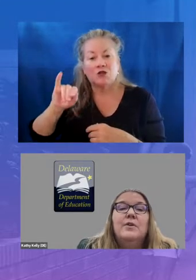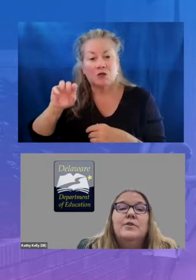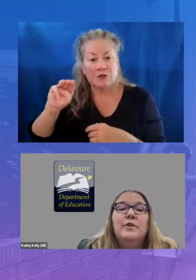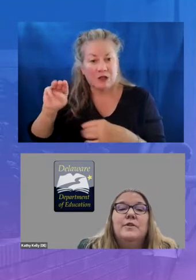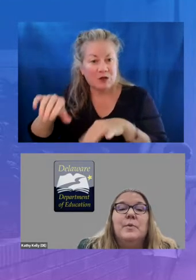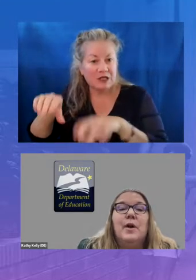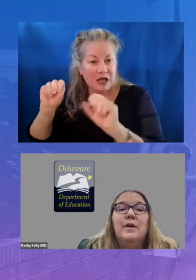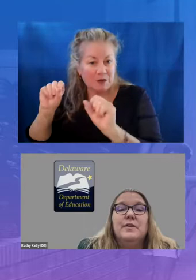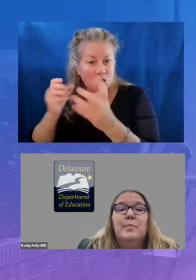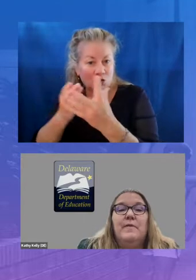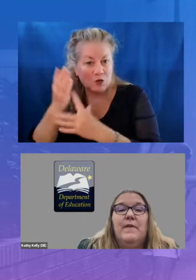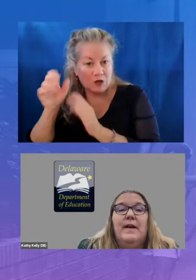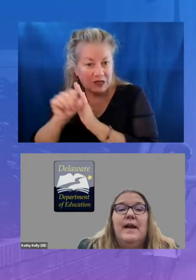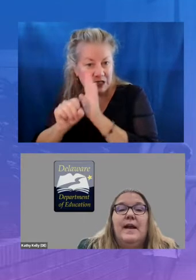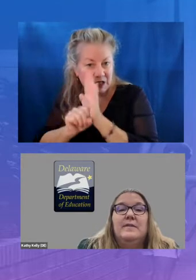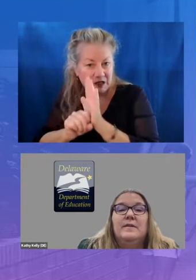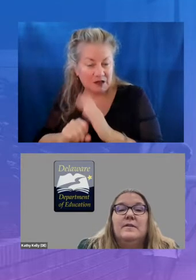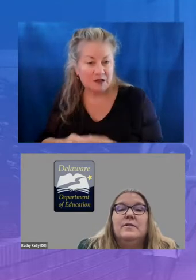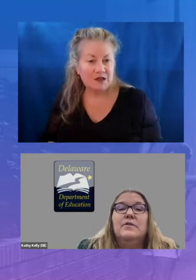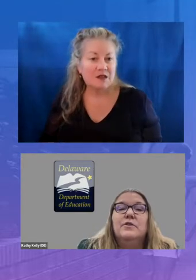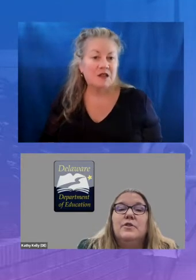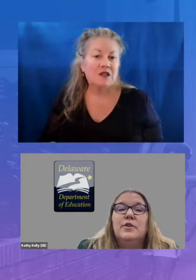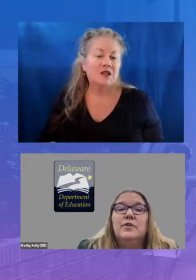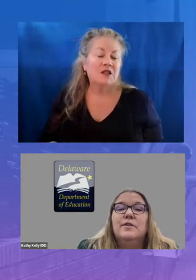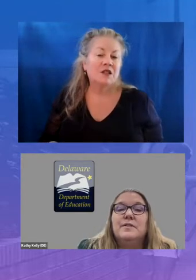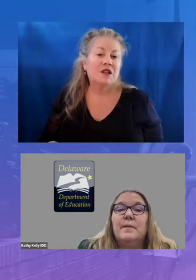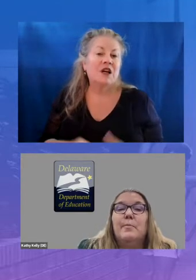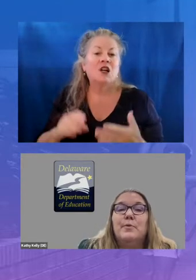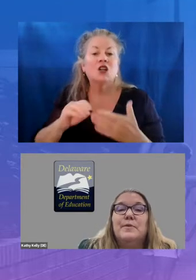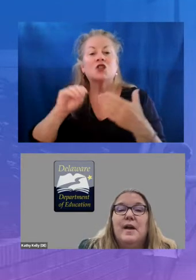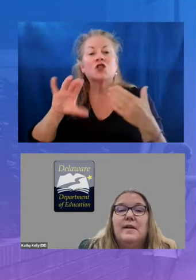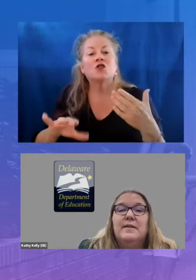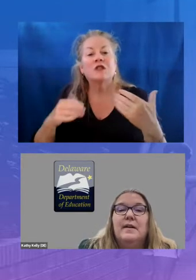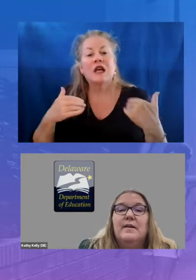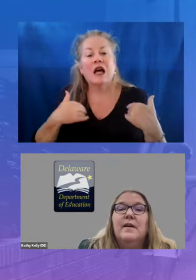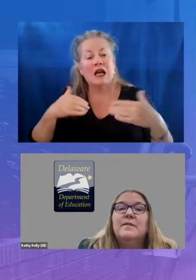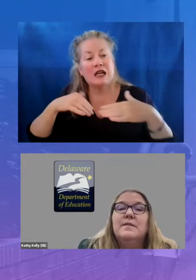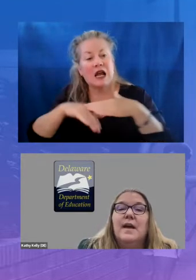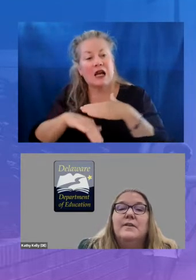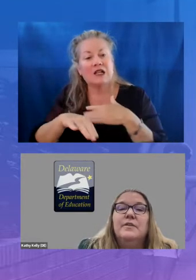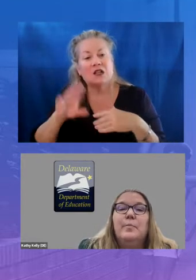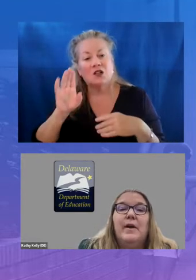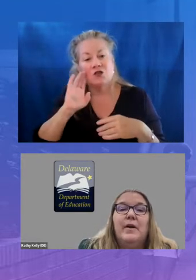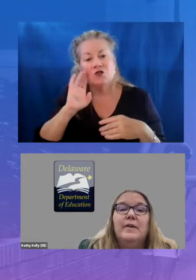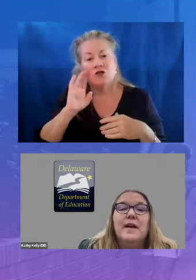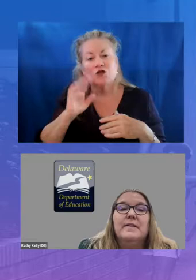students were also provided access to zearns summer boost content designed to prioritize